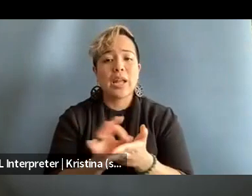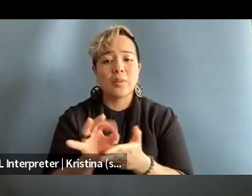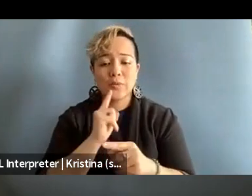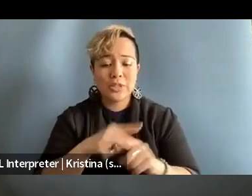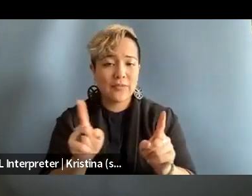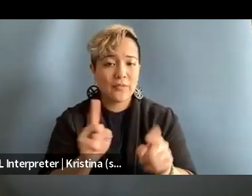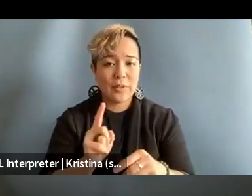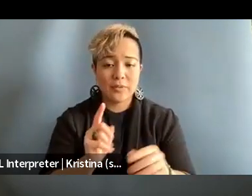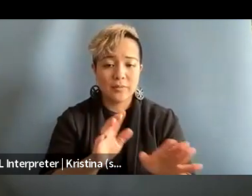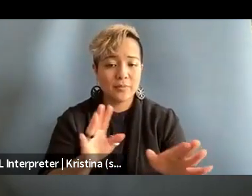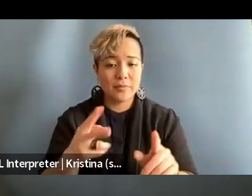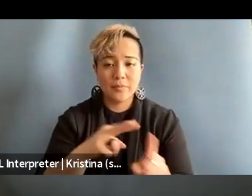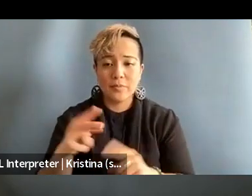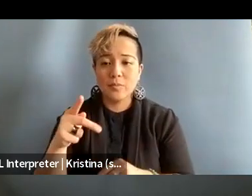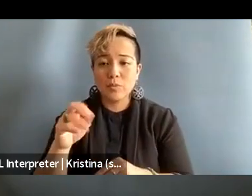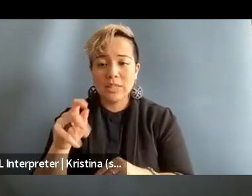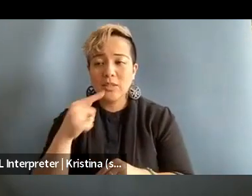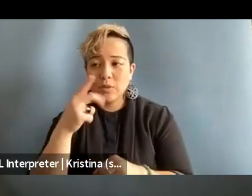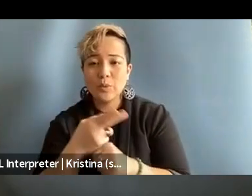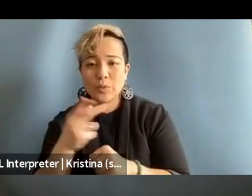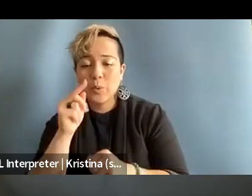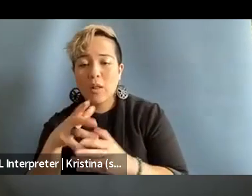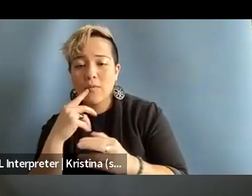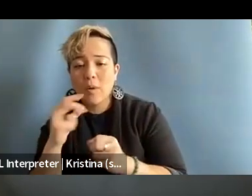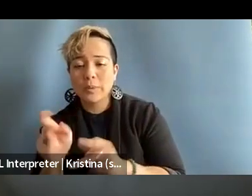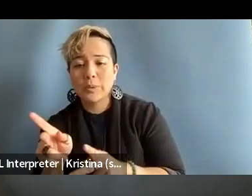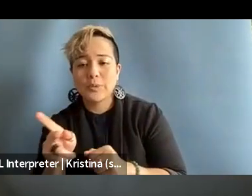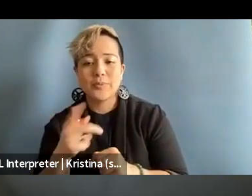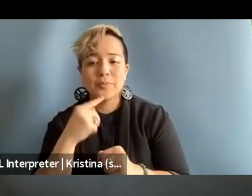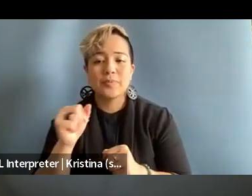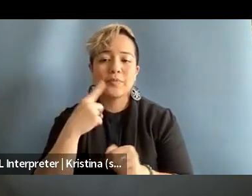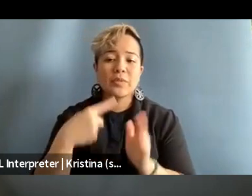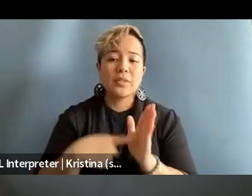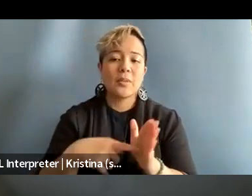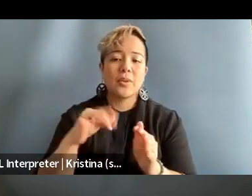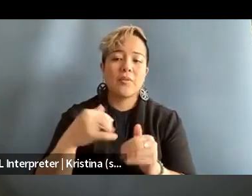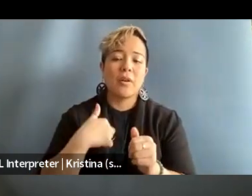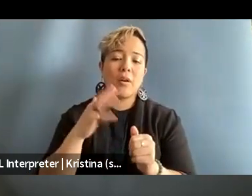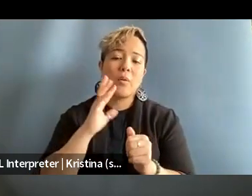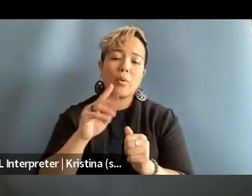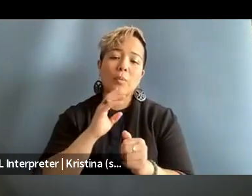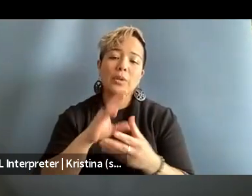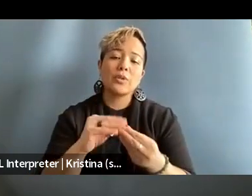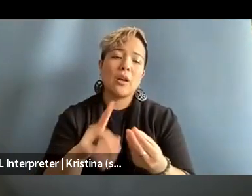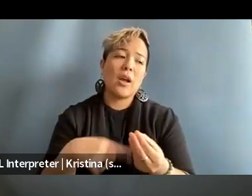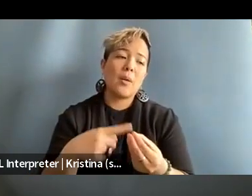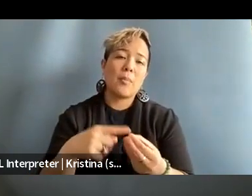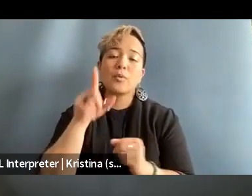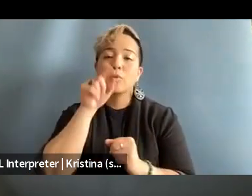you said particularly using Twitter a lot for opportunities, then for example, if I would be talking about Twitter for you would be like